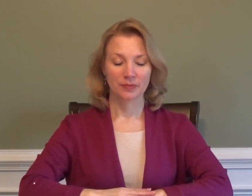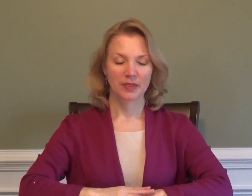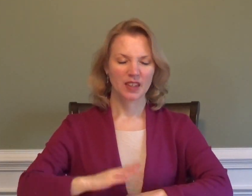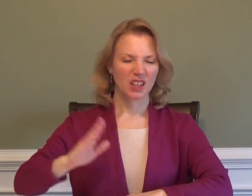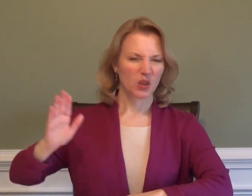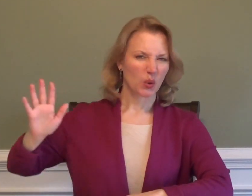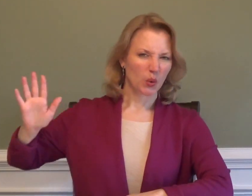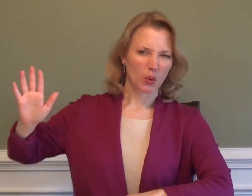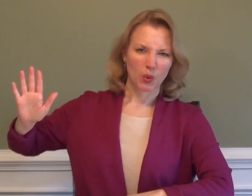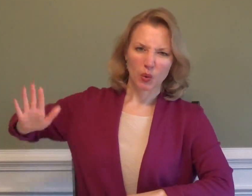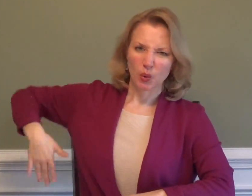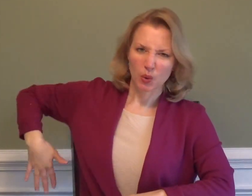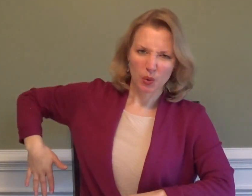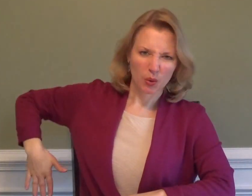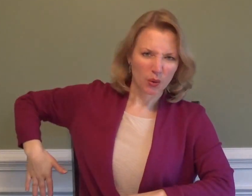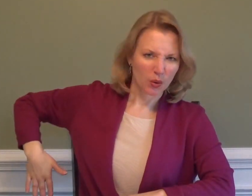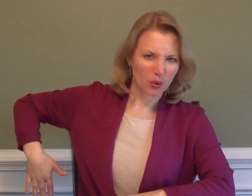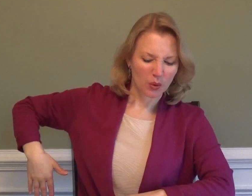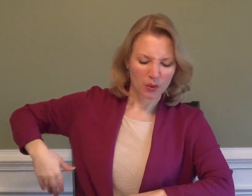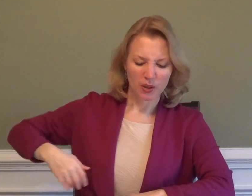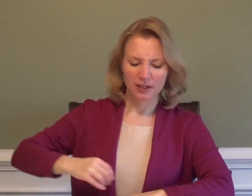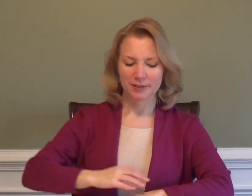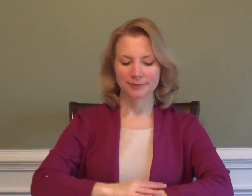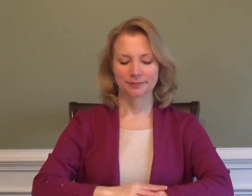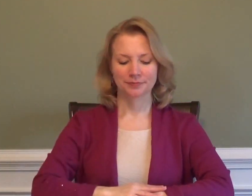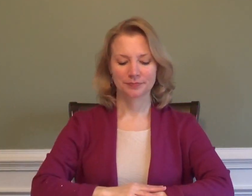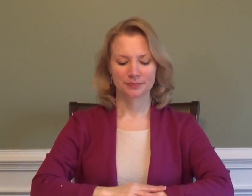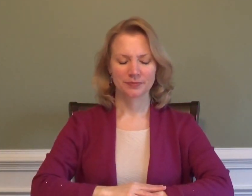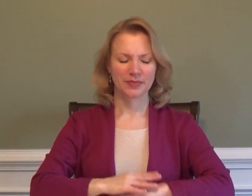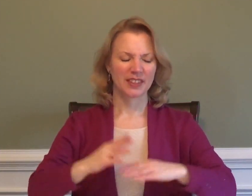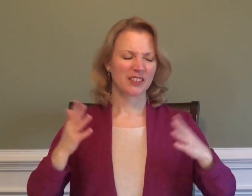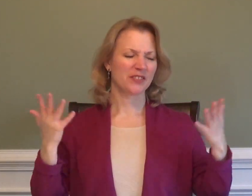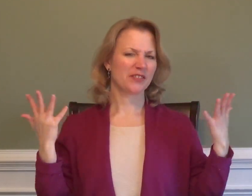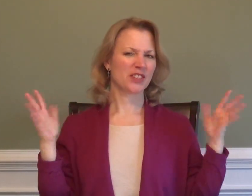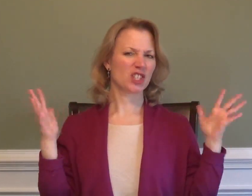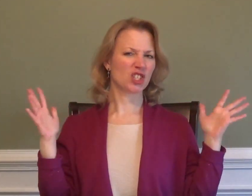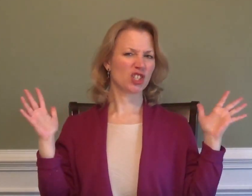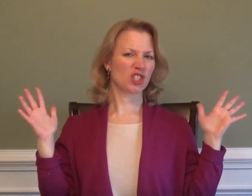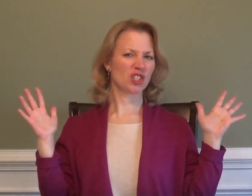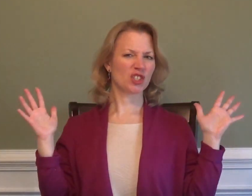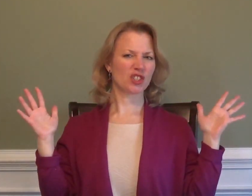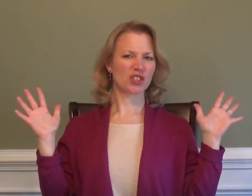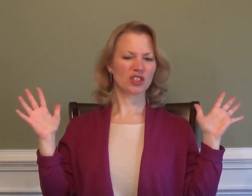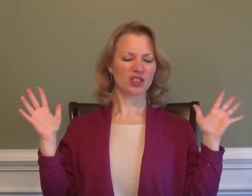!TOO-LATE! FINISH++